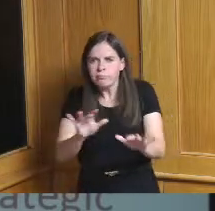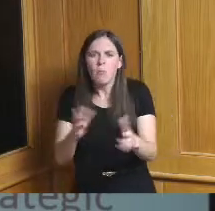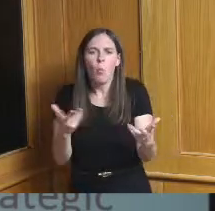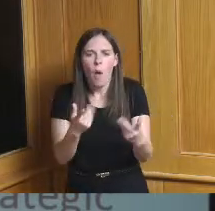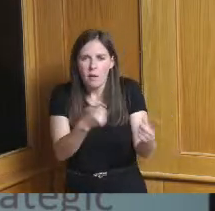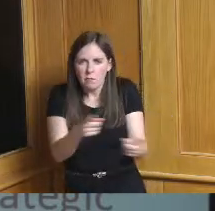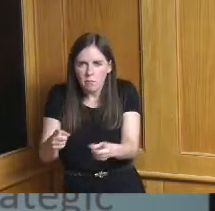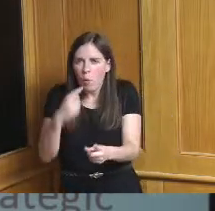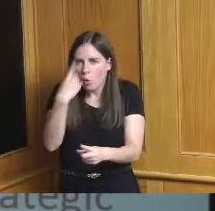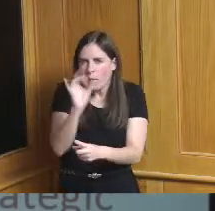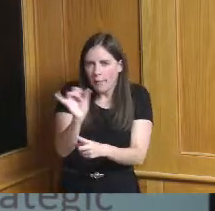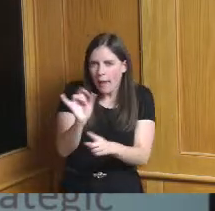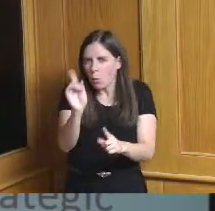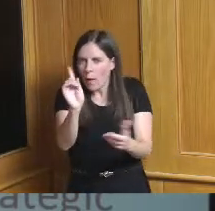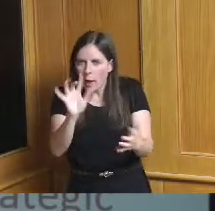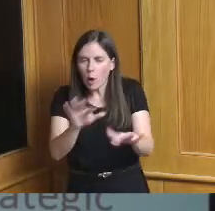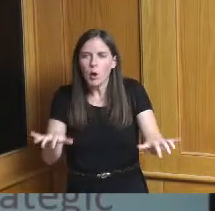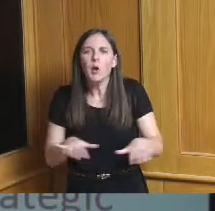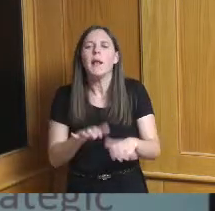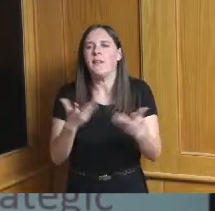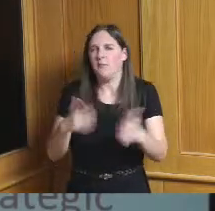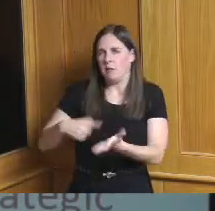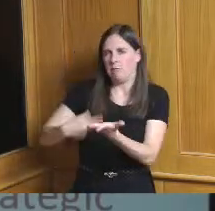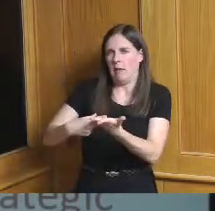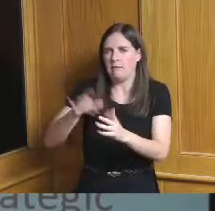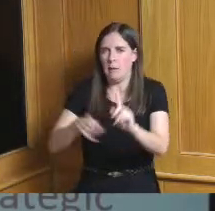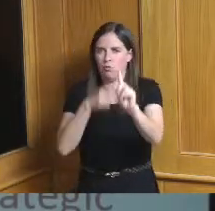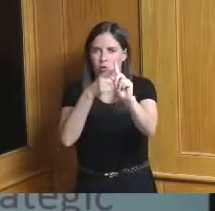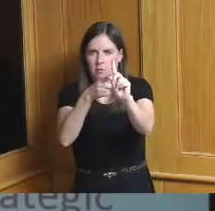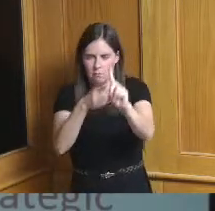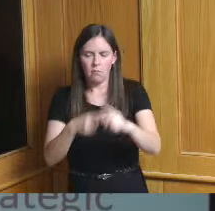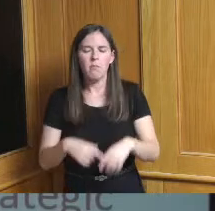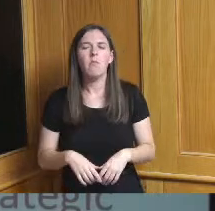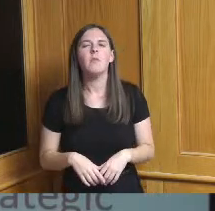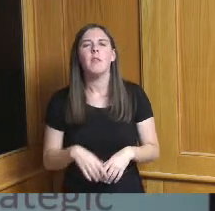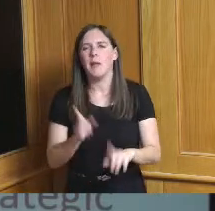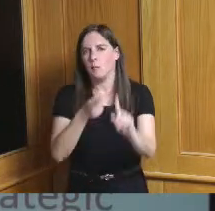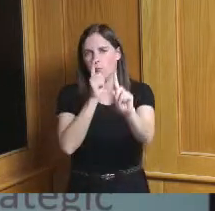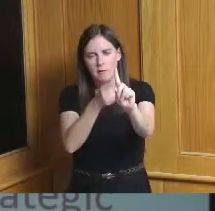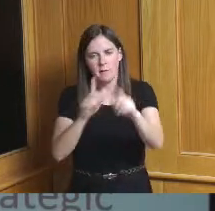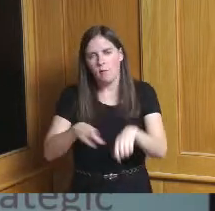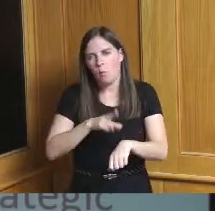talked about the objectives I think the objective is you're certainly responding to federal funding